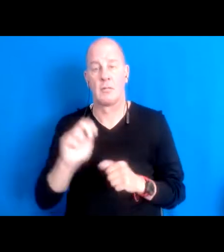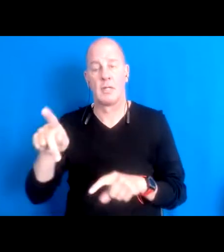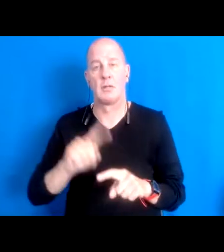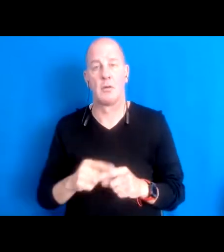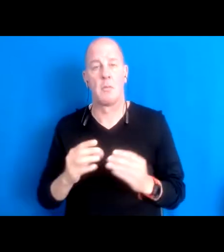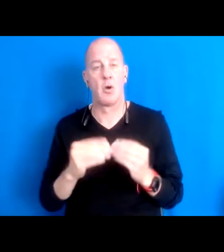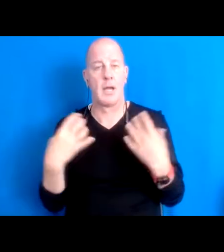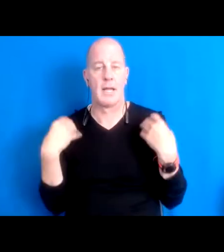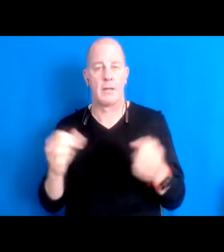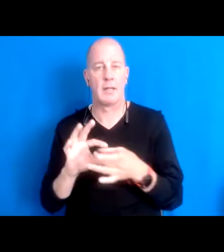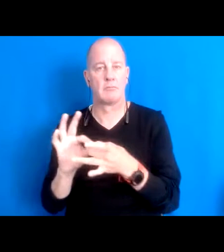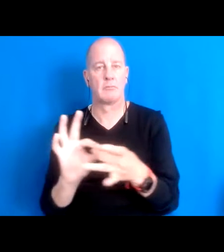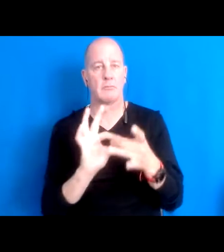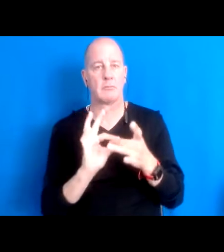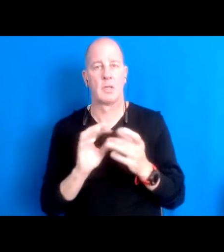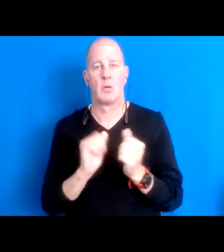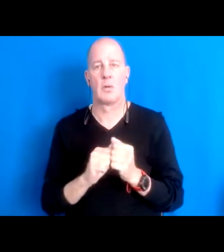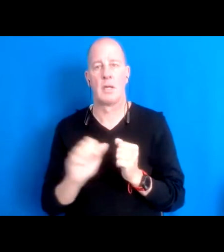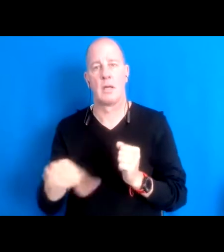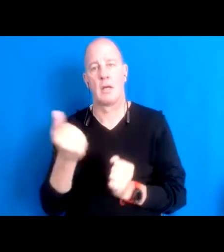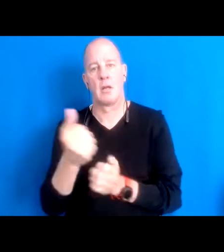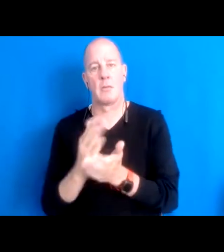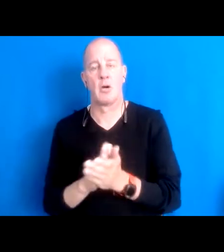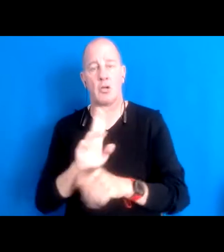with the rest of nature humans being one part of nature we like to talk about